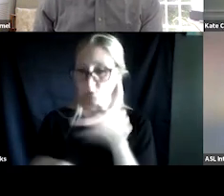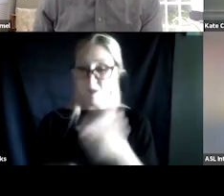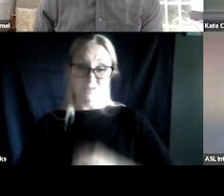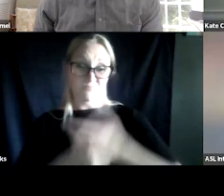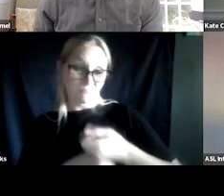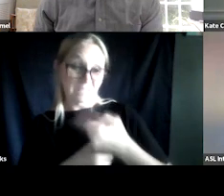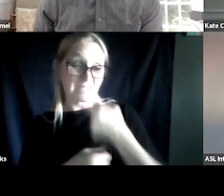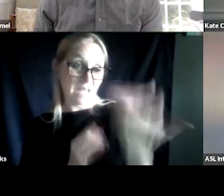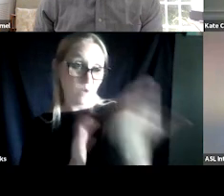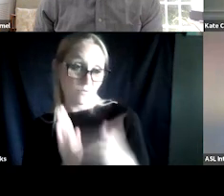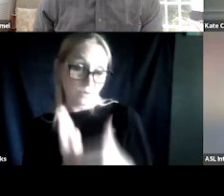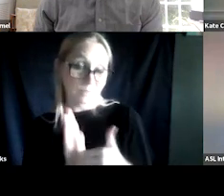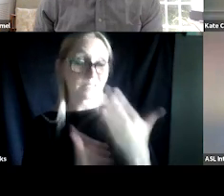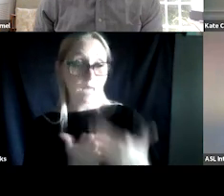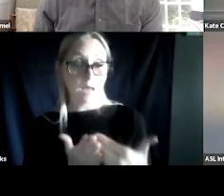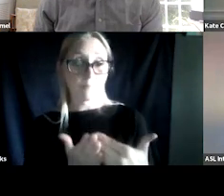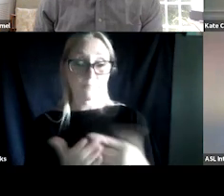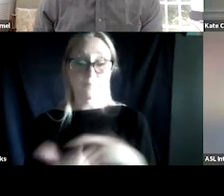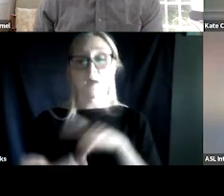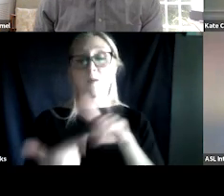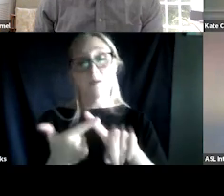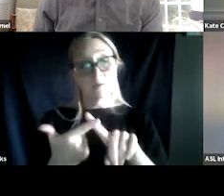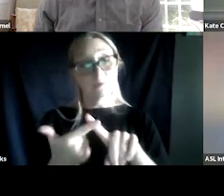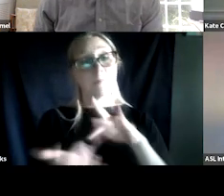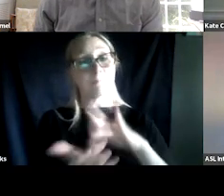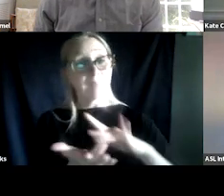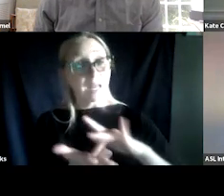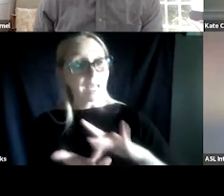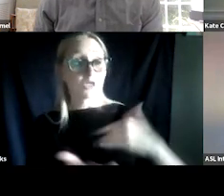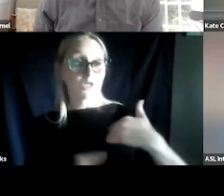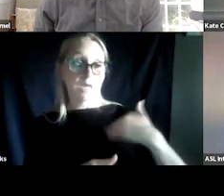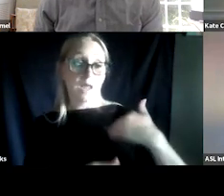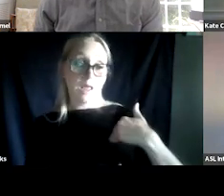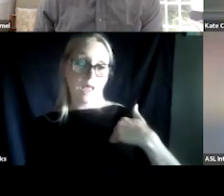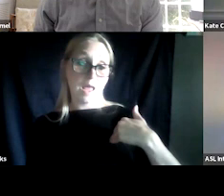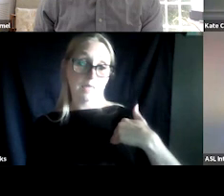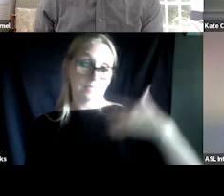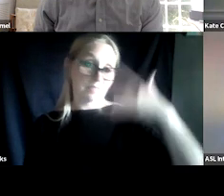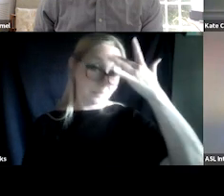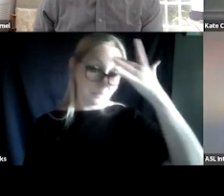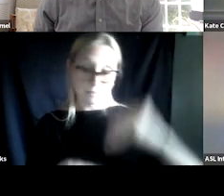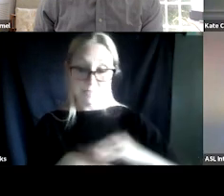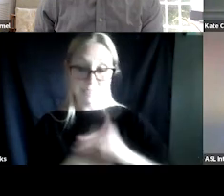Medications have side effects. Stellate ganglion block has side effects. So really helping the client think about